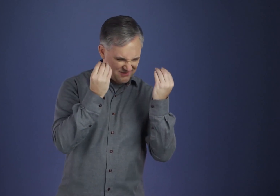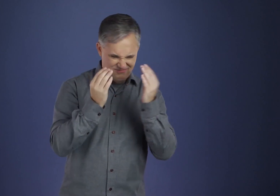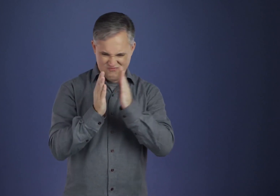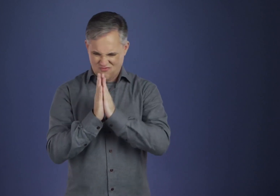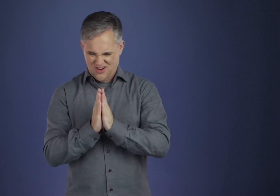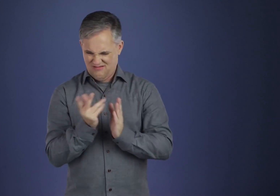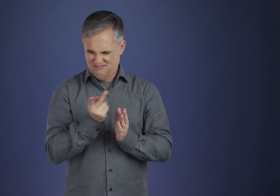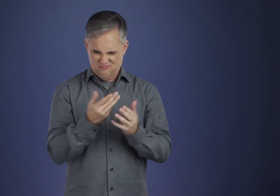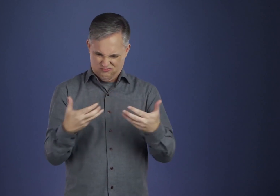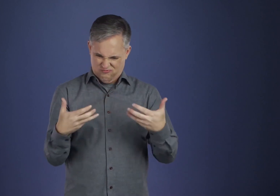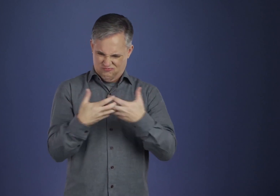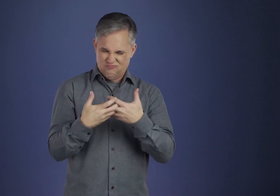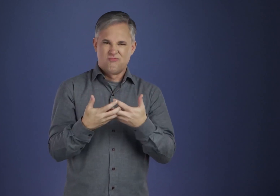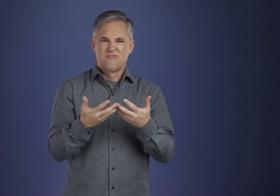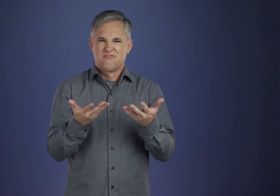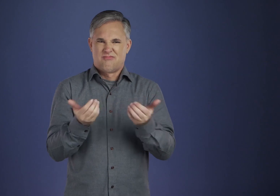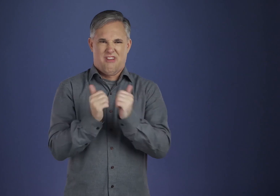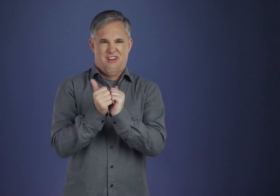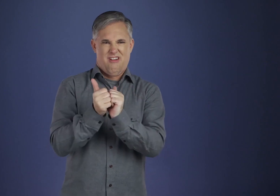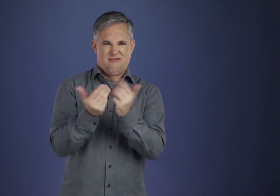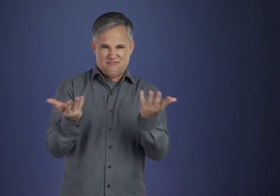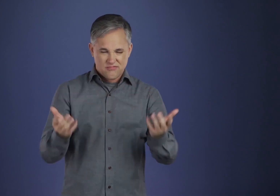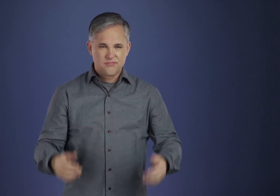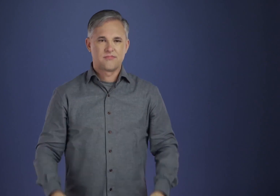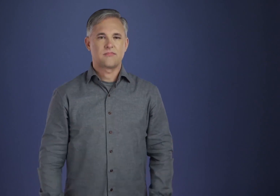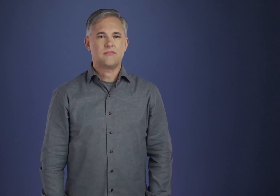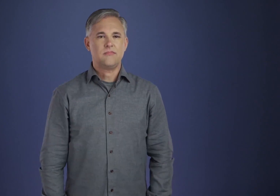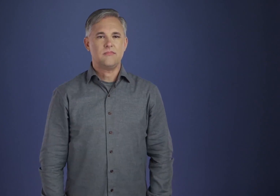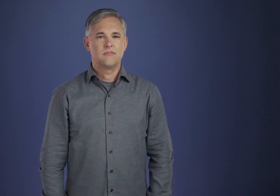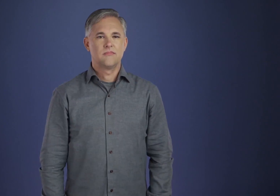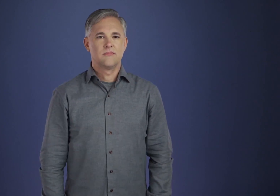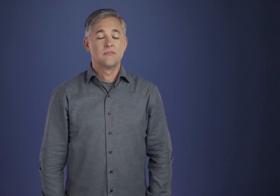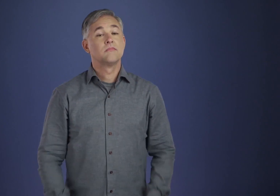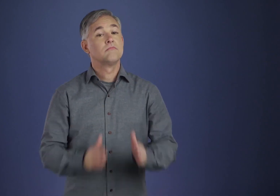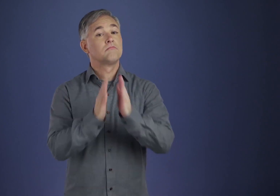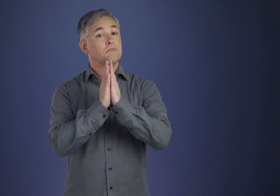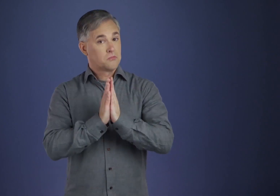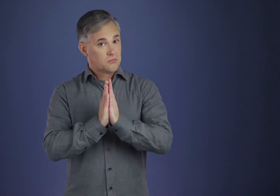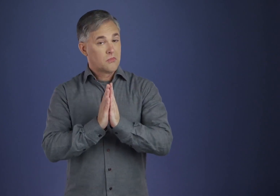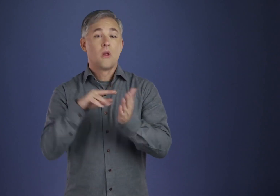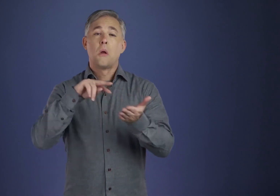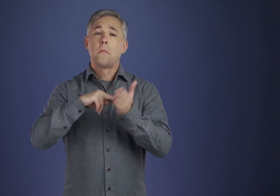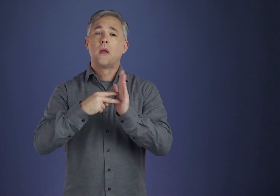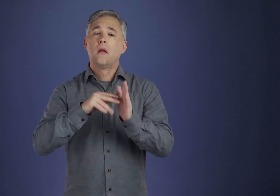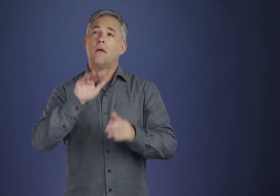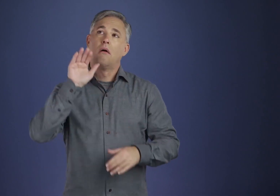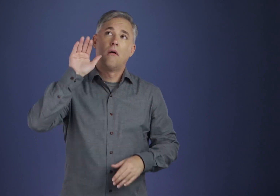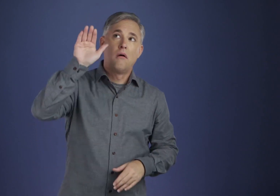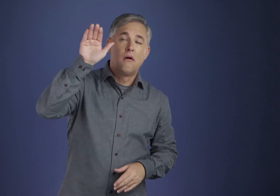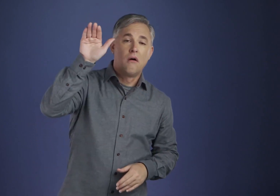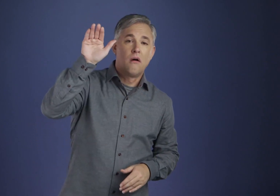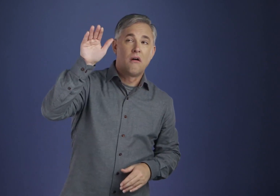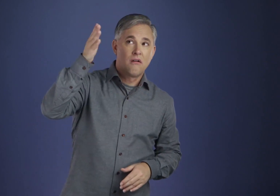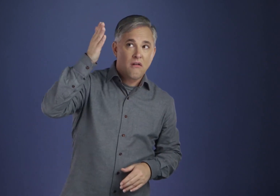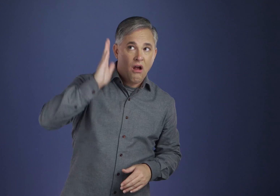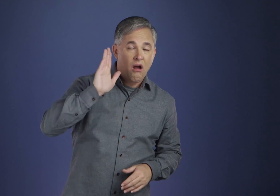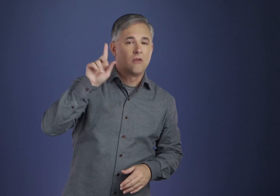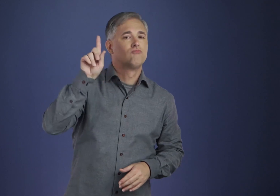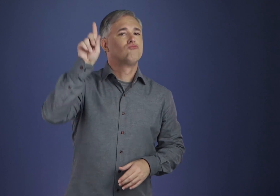is well defined by that part of Step Eleven which says: “. . .knowledge of His will for us and the power to carry that out.”